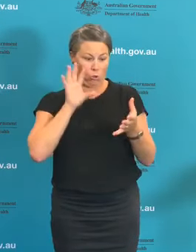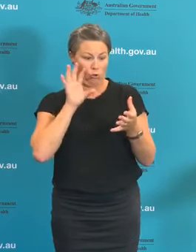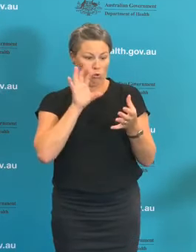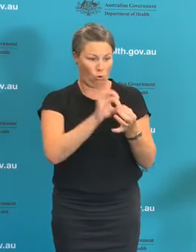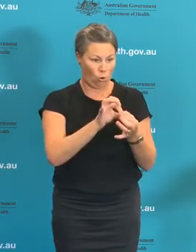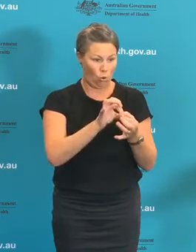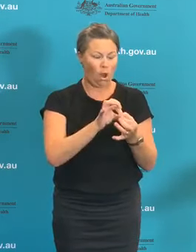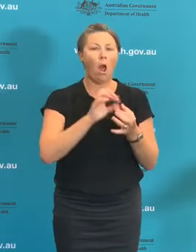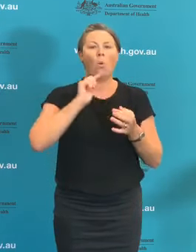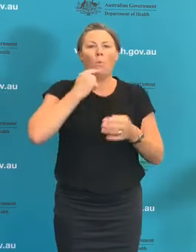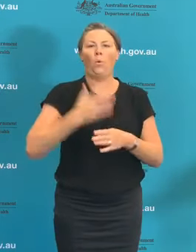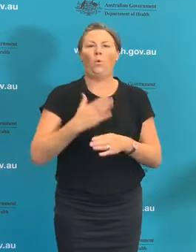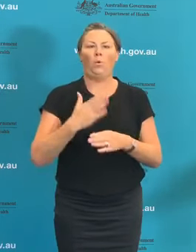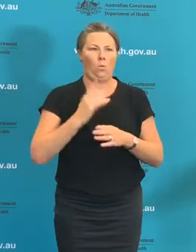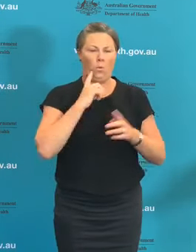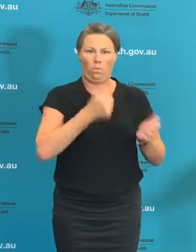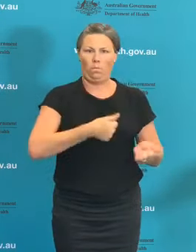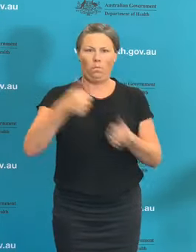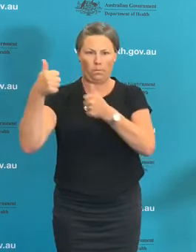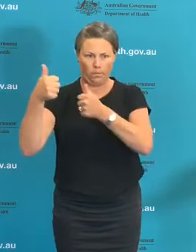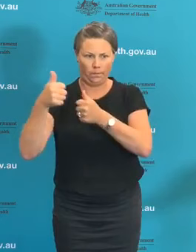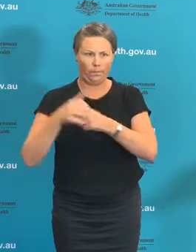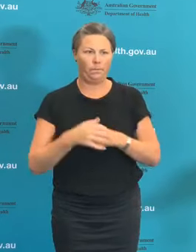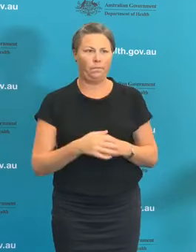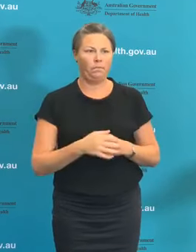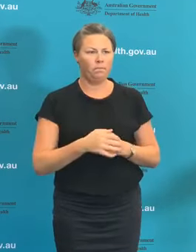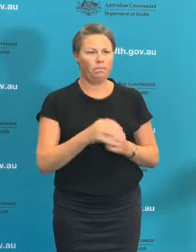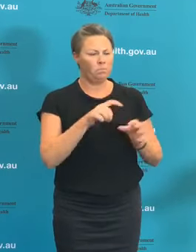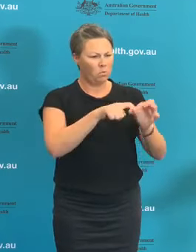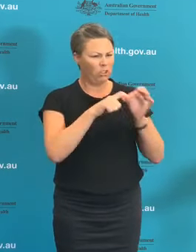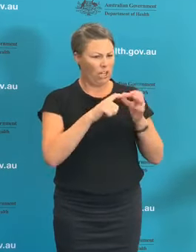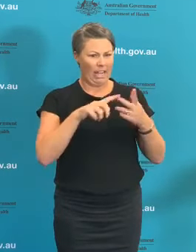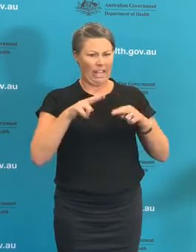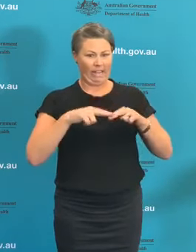And if that doesn't happen, are health authorities looking at other methods of